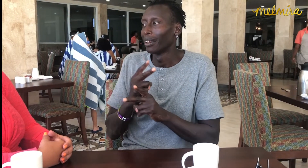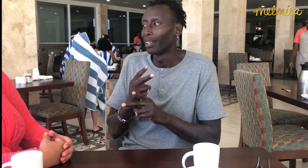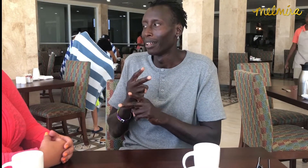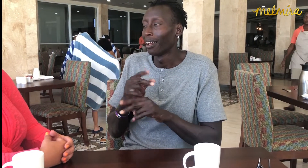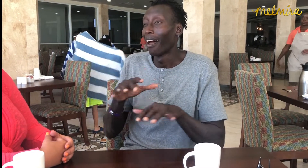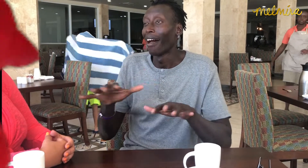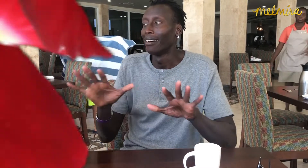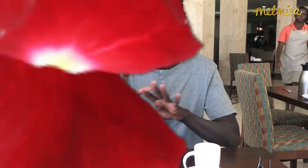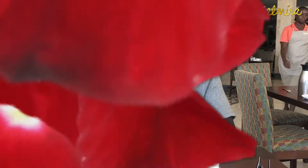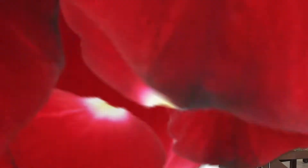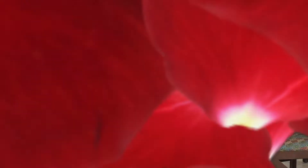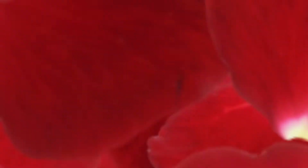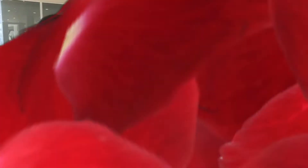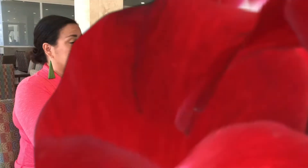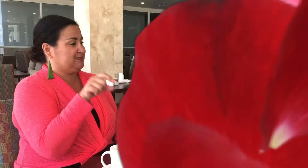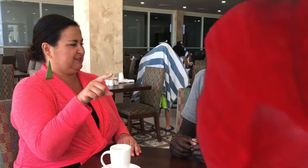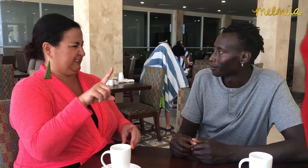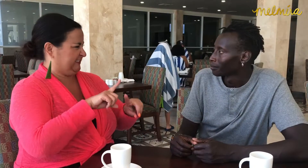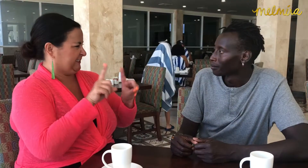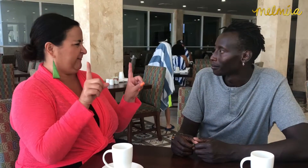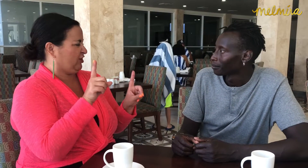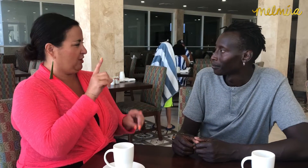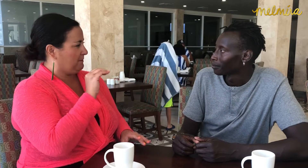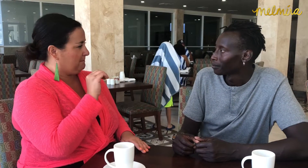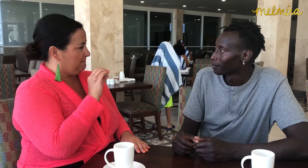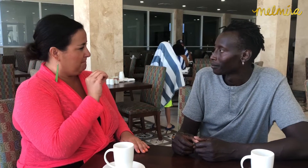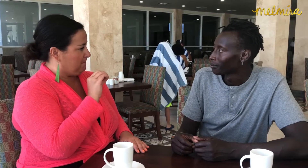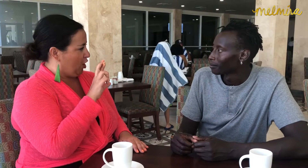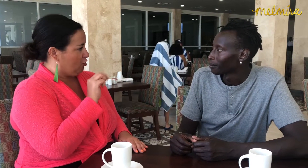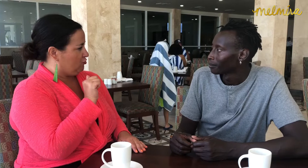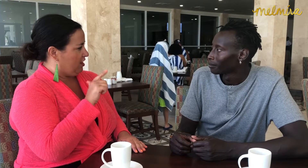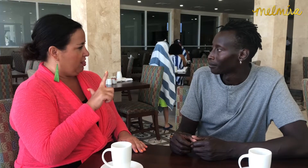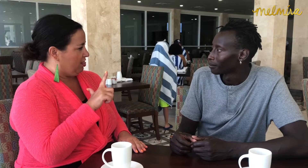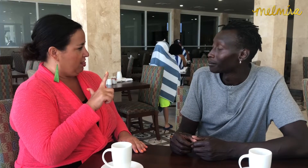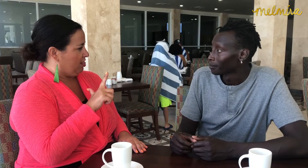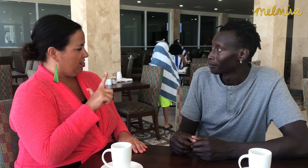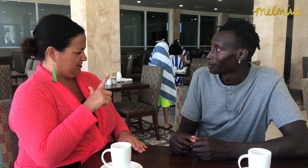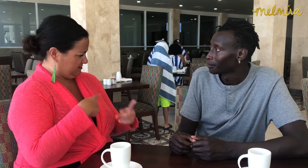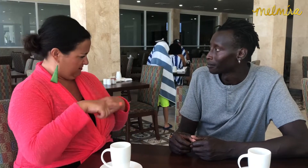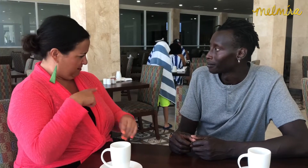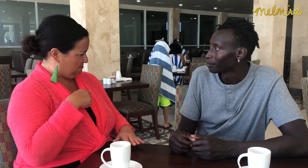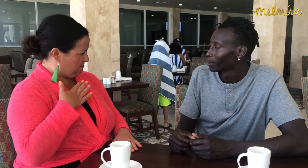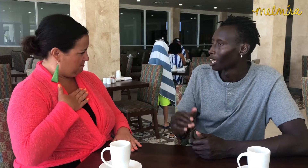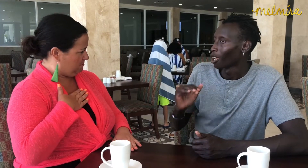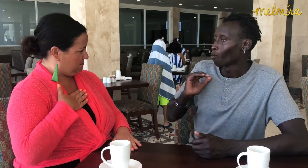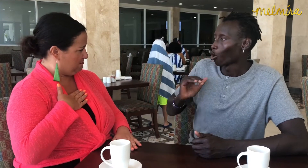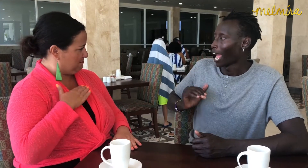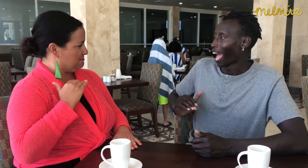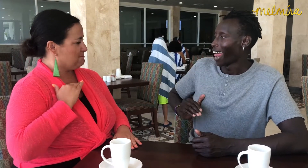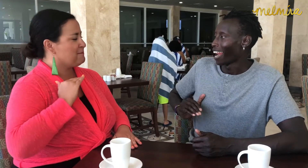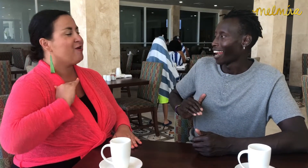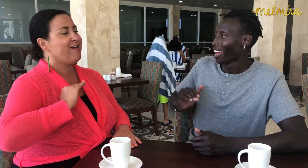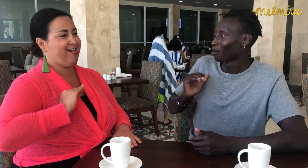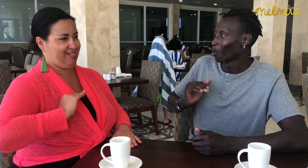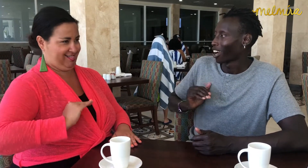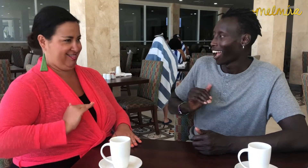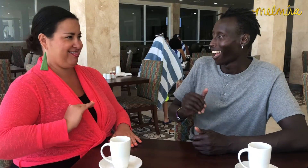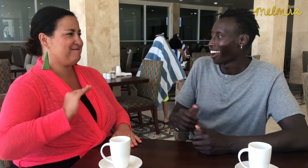I'll have to be careful. Let's talk about morals. How do you sign that? This is moral.